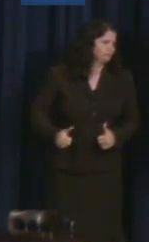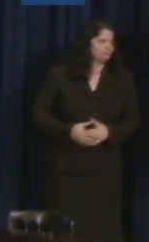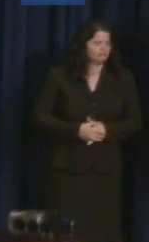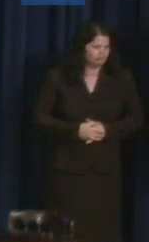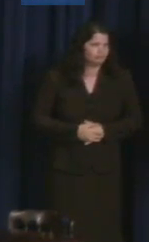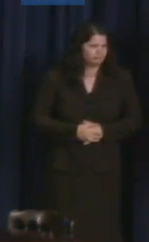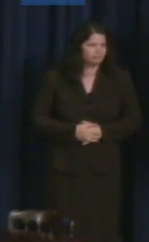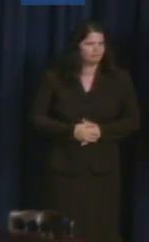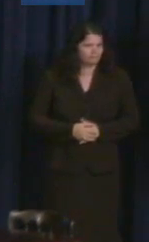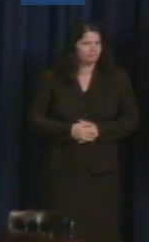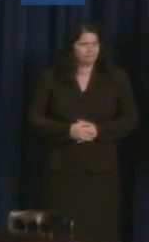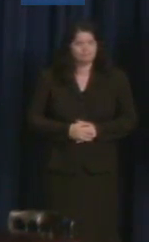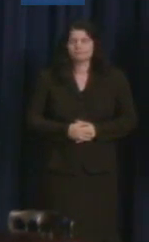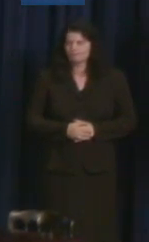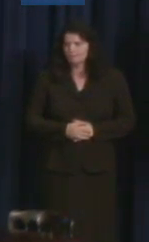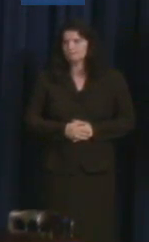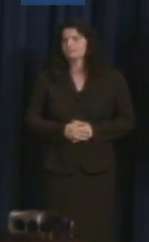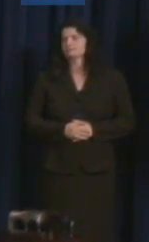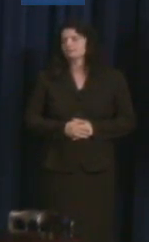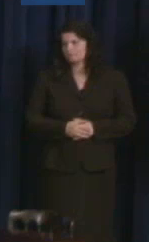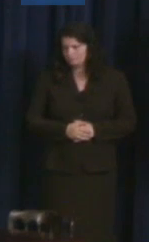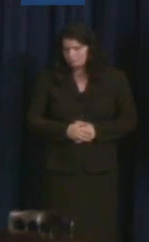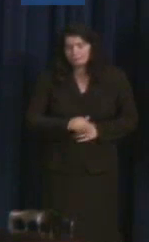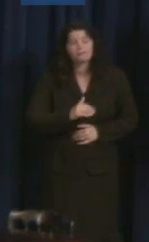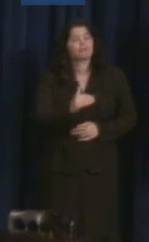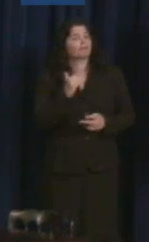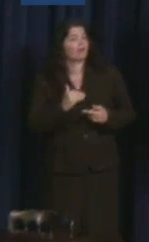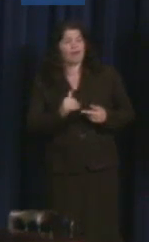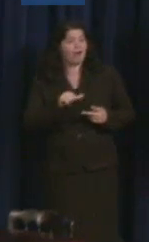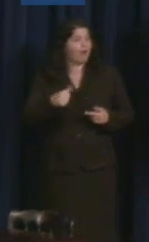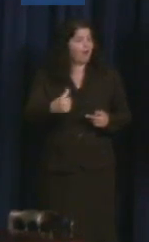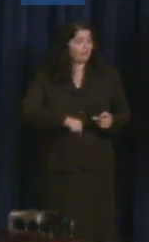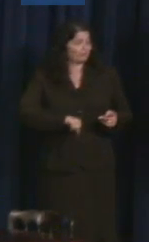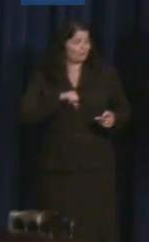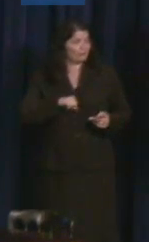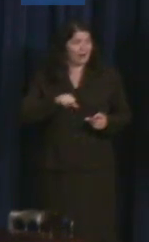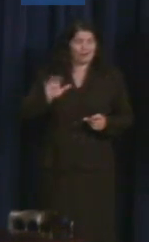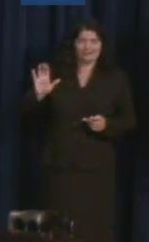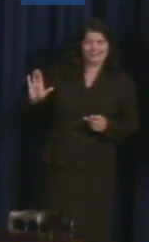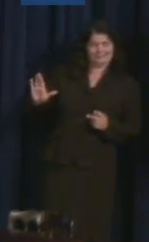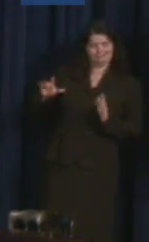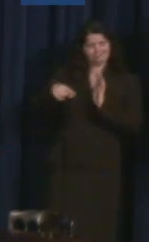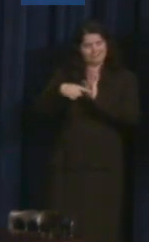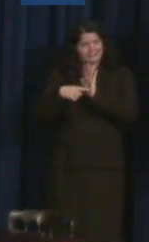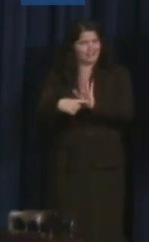We are also very proud that the President wants to lead by example in the employment arena.